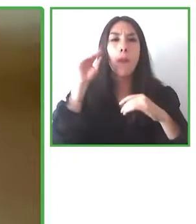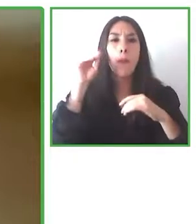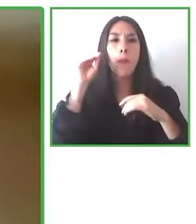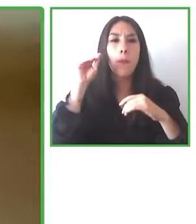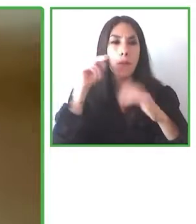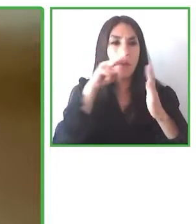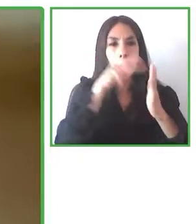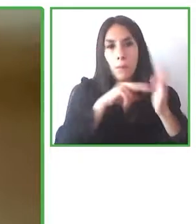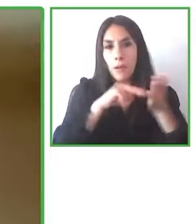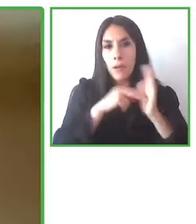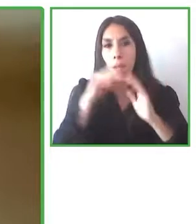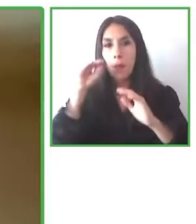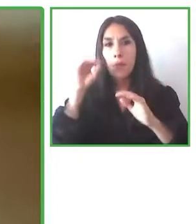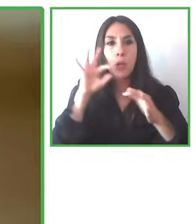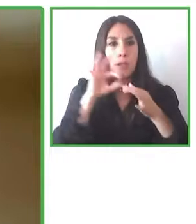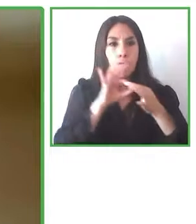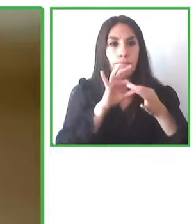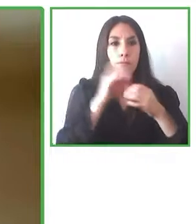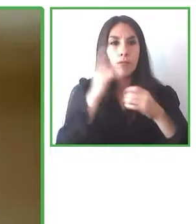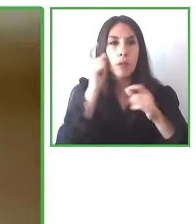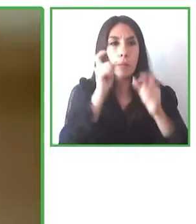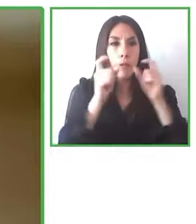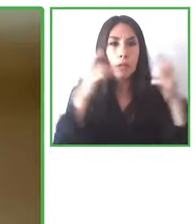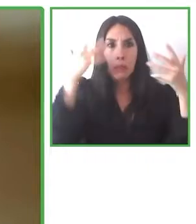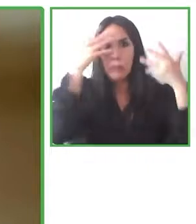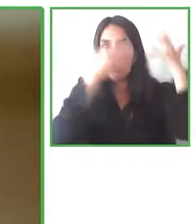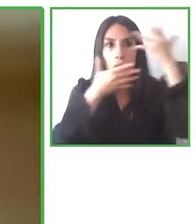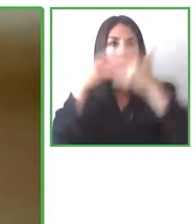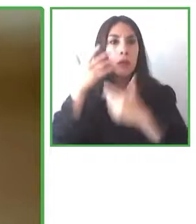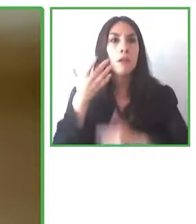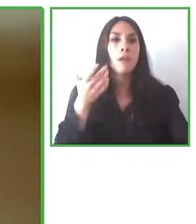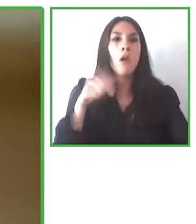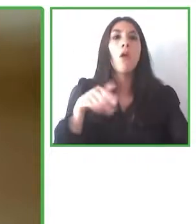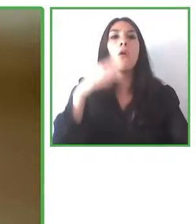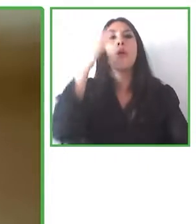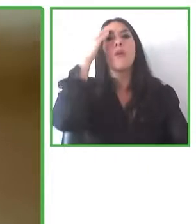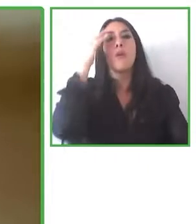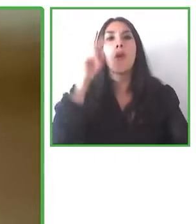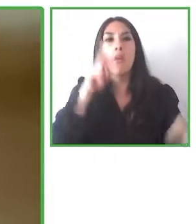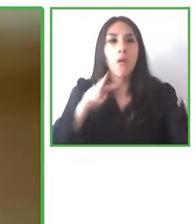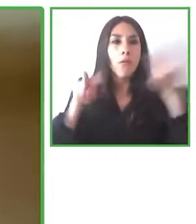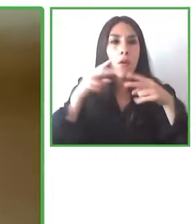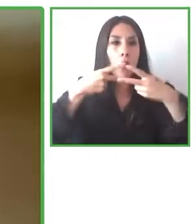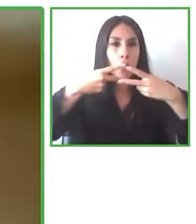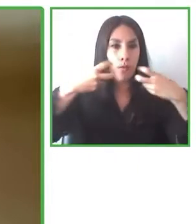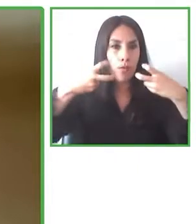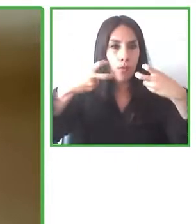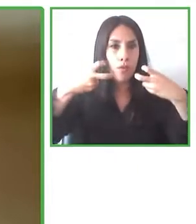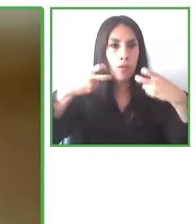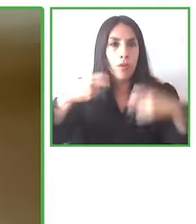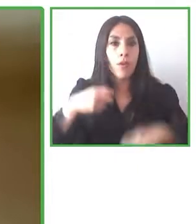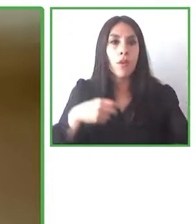Today it can be used for cinema, Netflix, Disney Plus